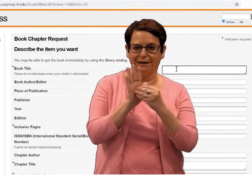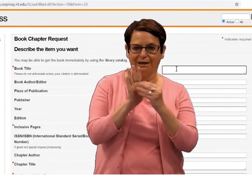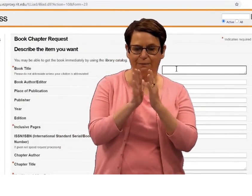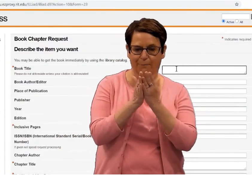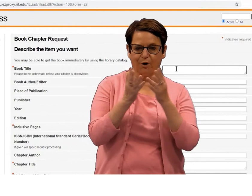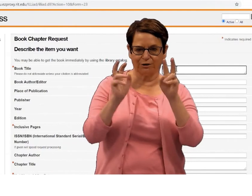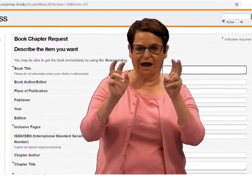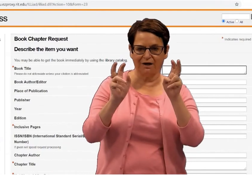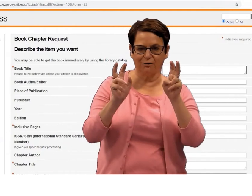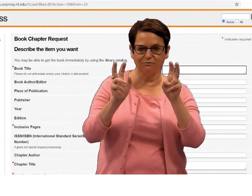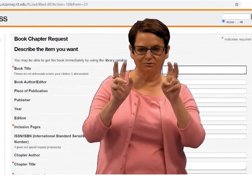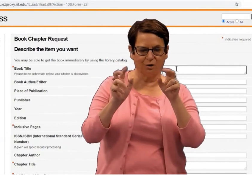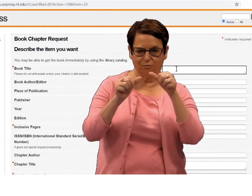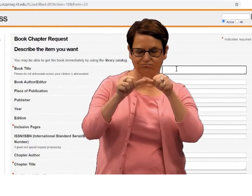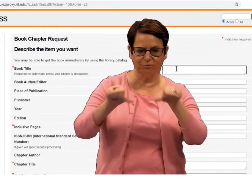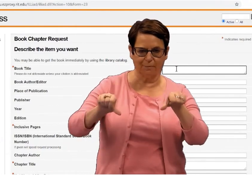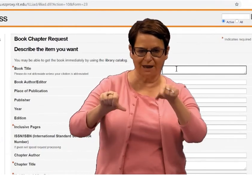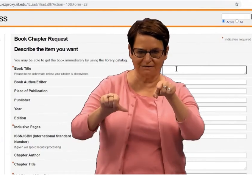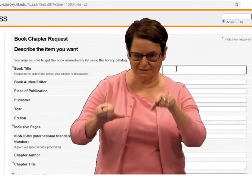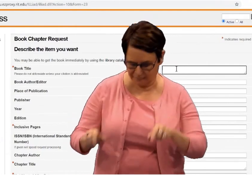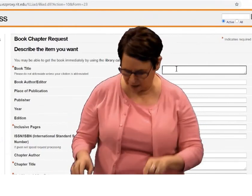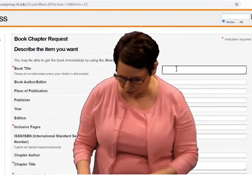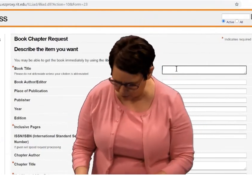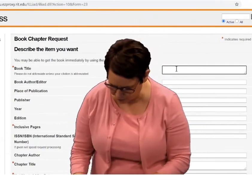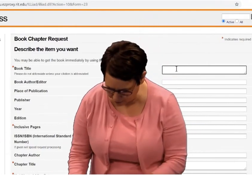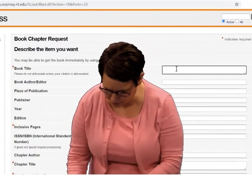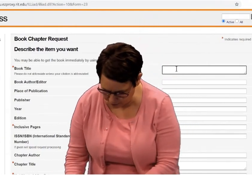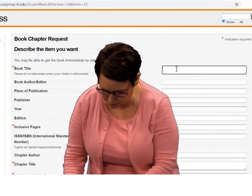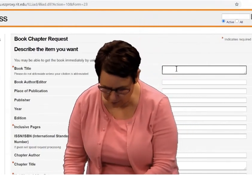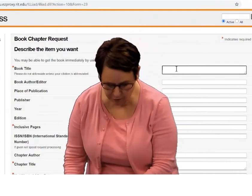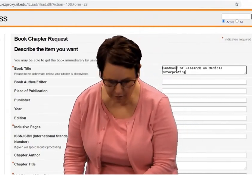I've already copied the book title, so I'll just go ahead and paste it.